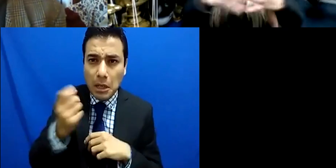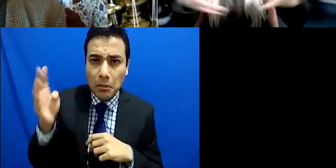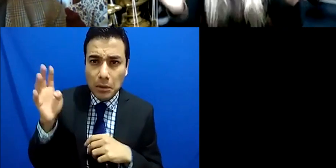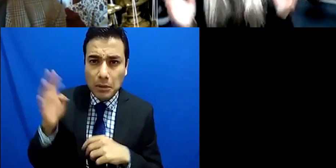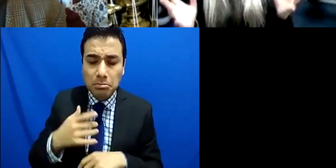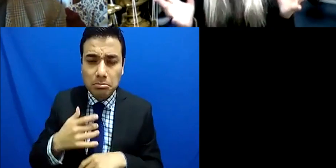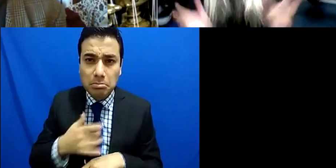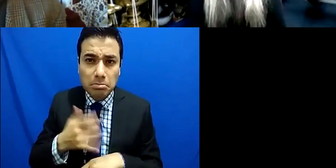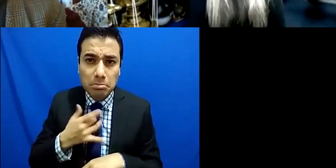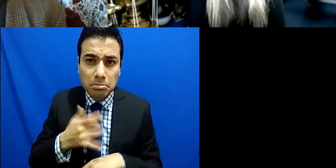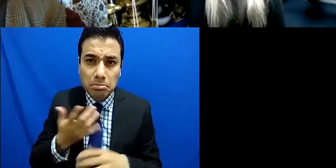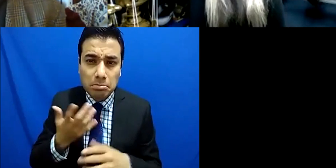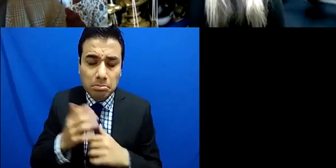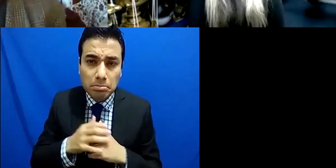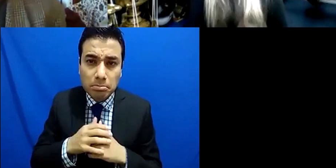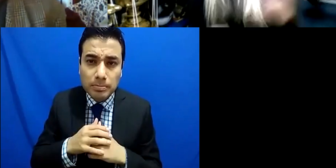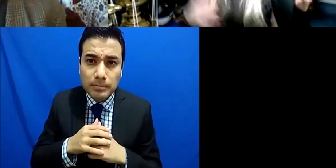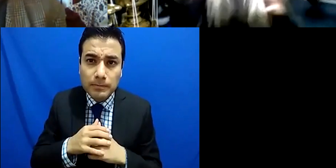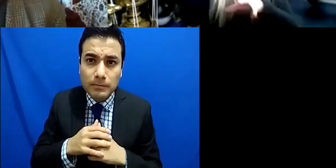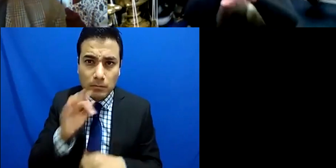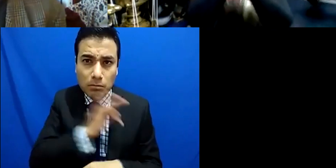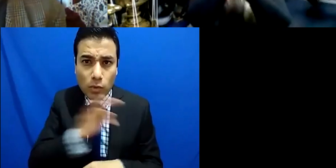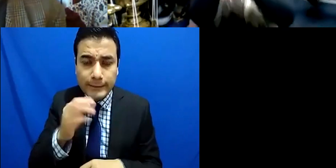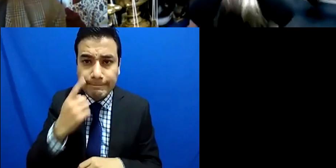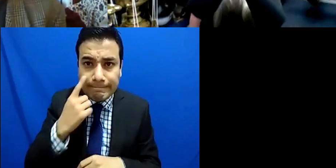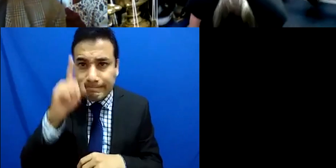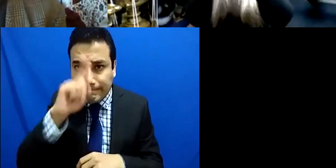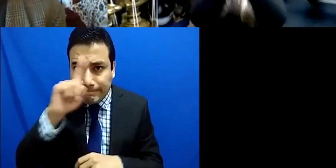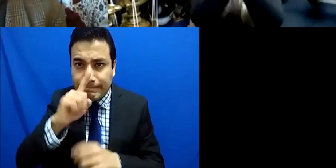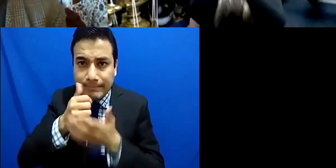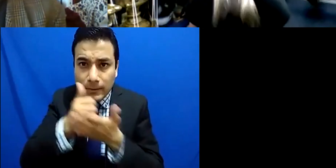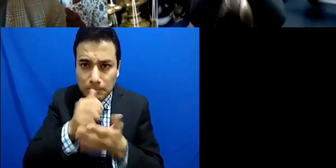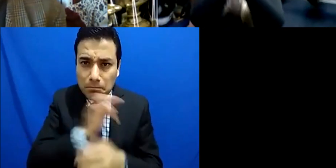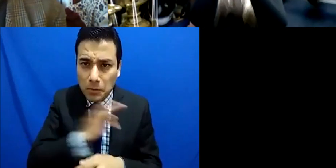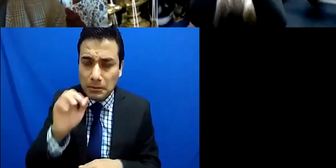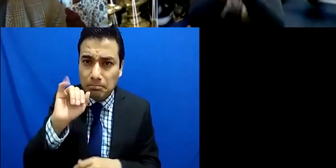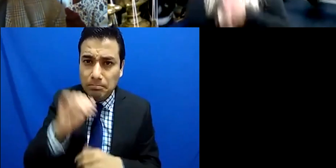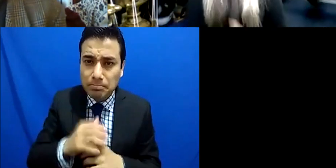to take care of the situation so it's always, it's like a web, we're all like this together